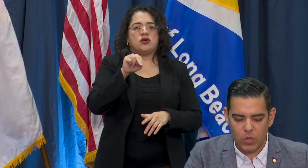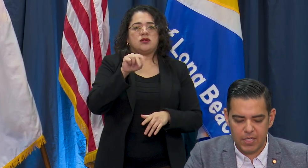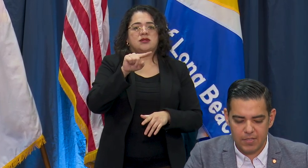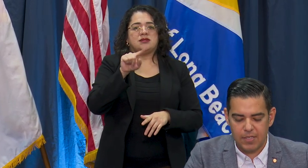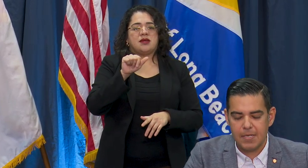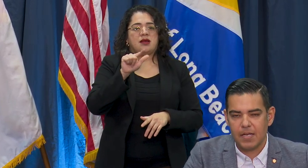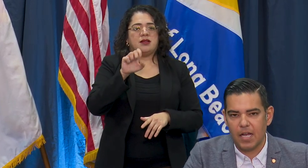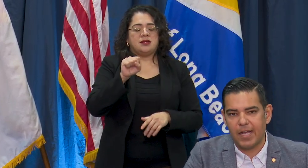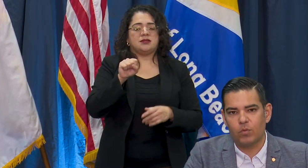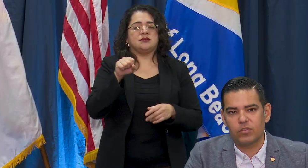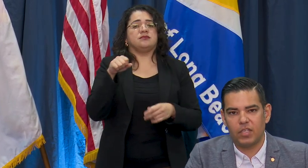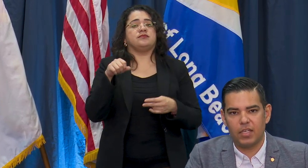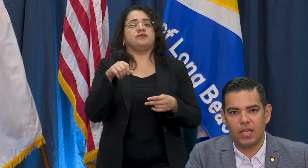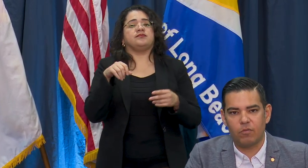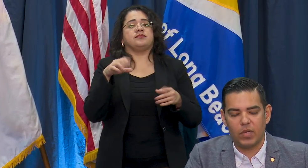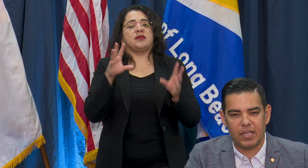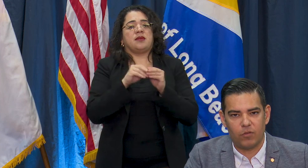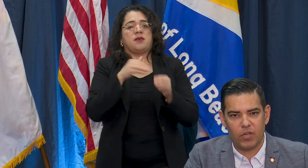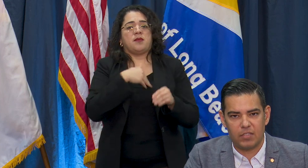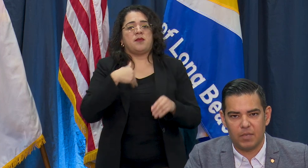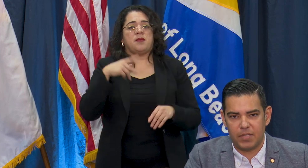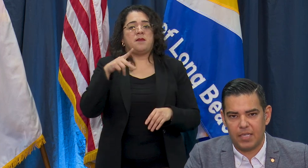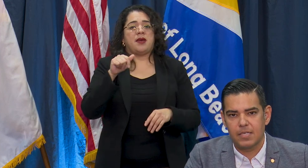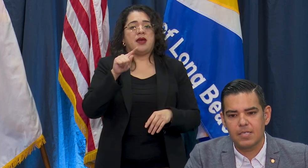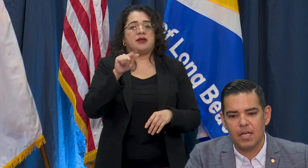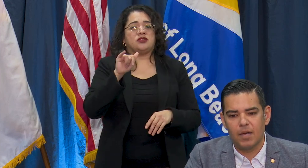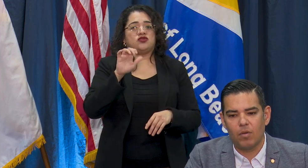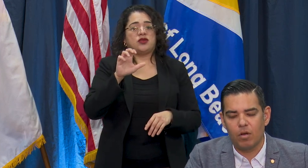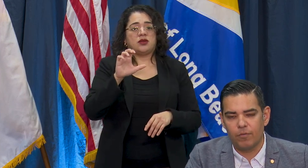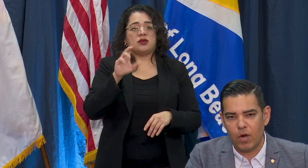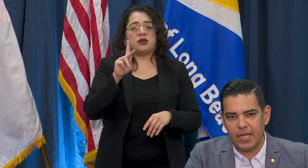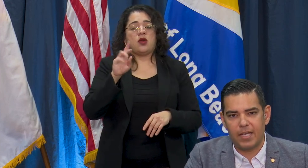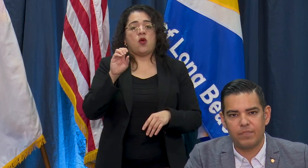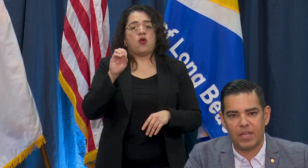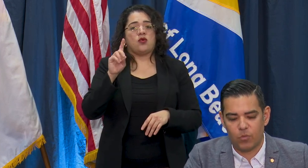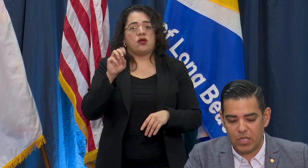joining us. Wwe'll see everyone again for the next update on Friday at 3